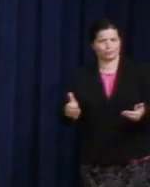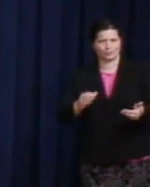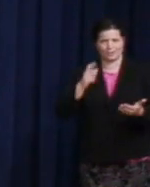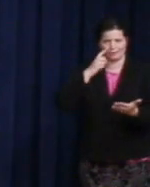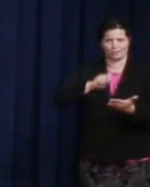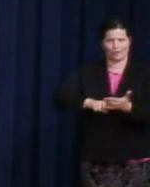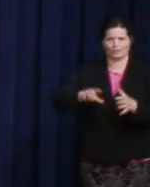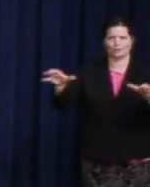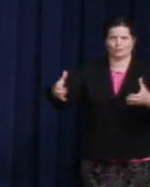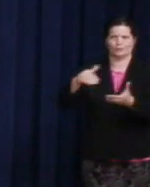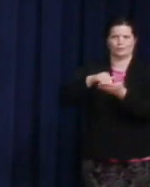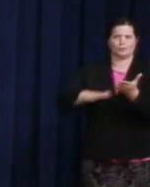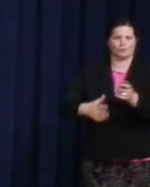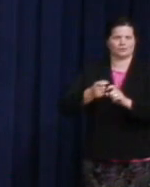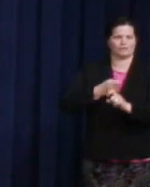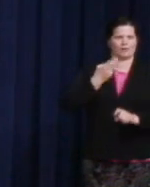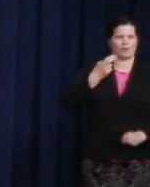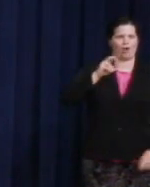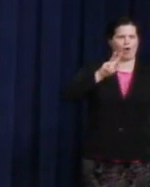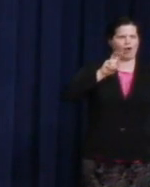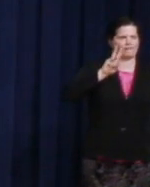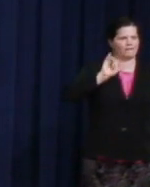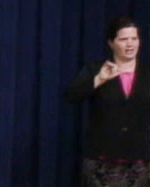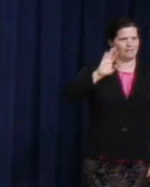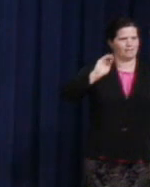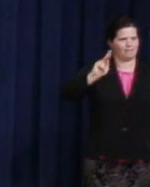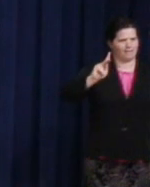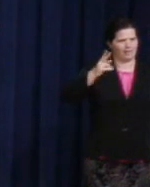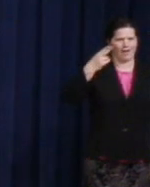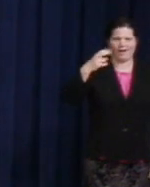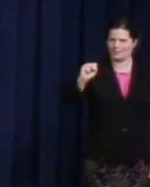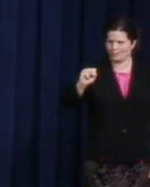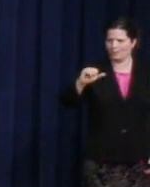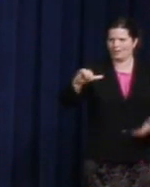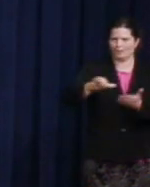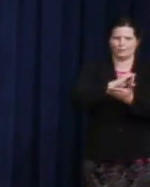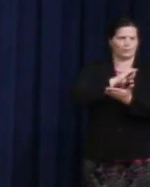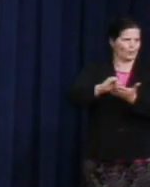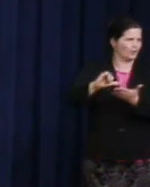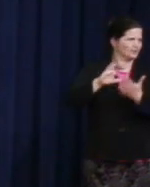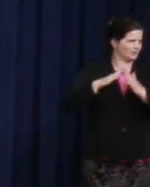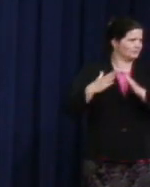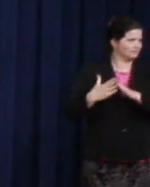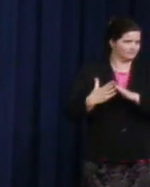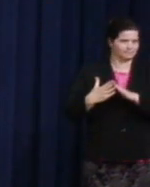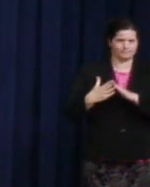from Harvey Milk high school in New York City, along with staff of the Hetrick Martin Institute. If you haven't had a chance to meet --